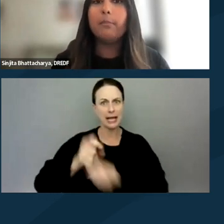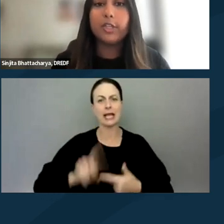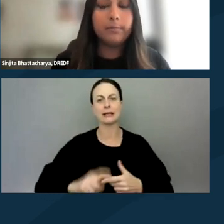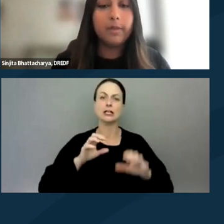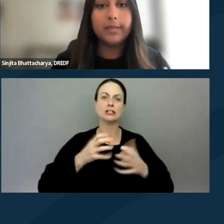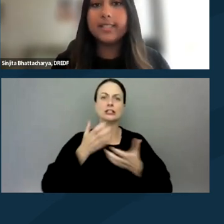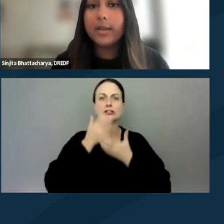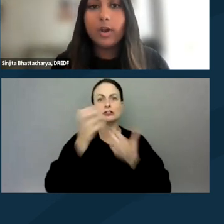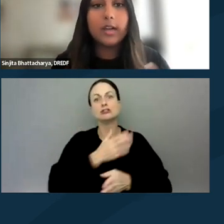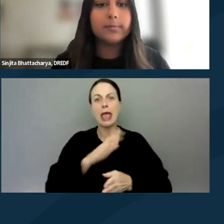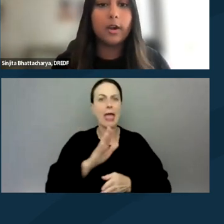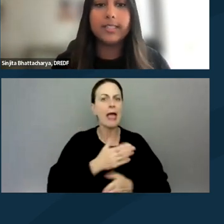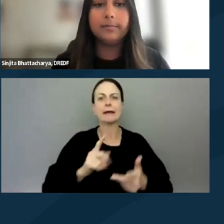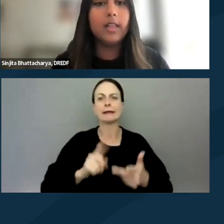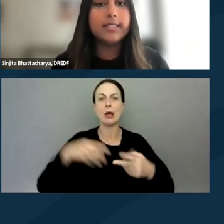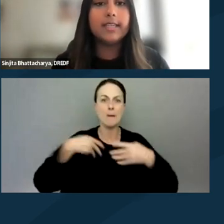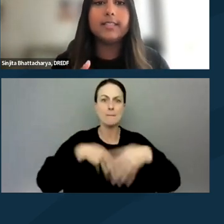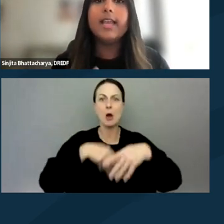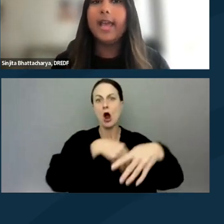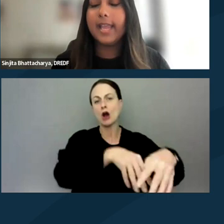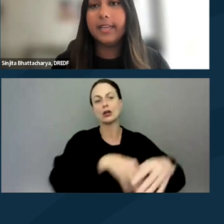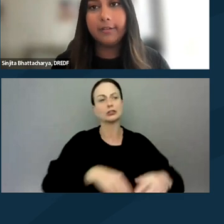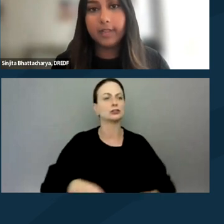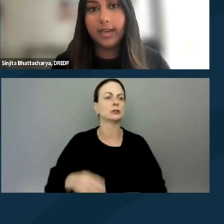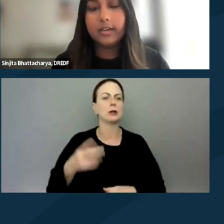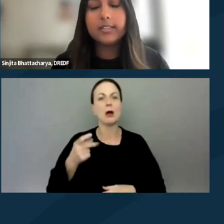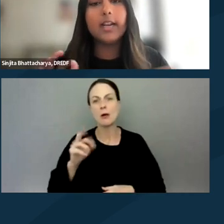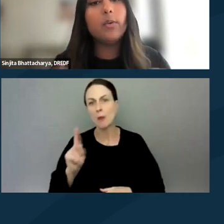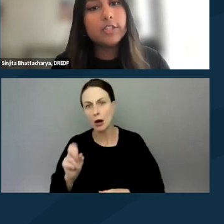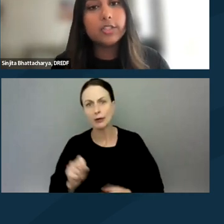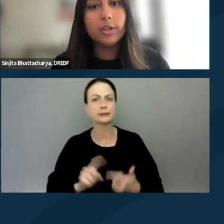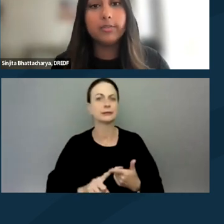marching on public sidewalks, parks, and plazas, and handing out flyers. And I wanna just note